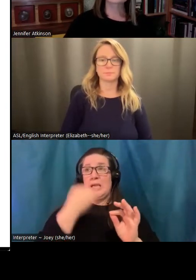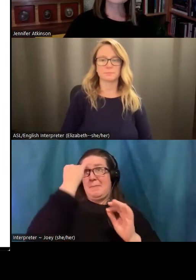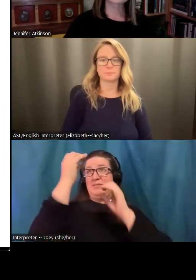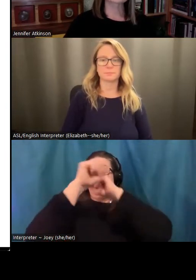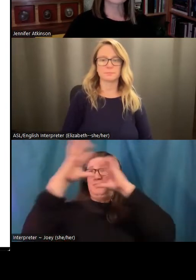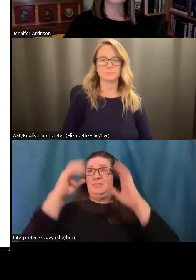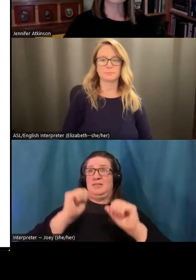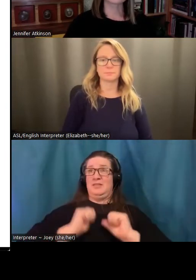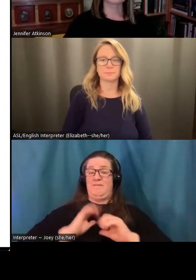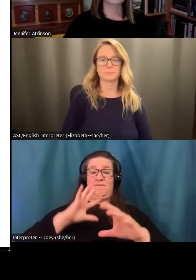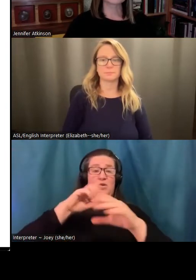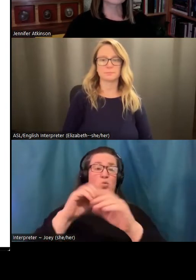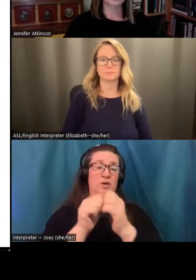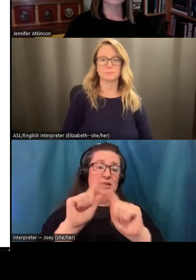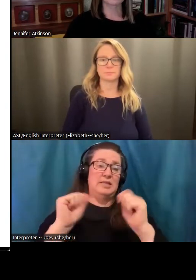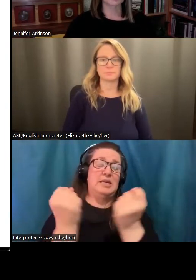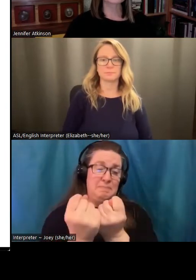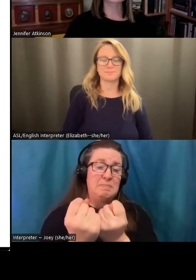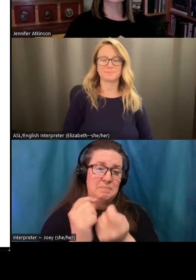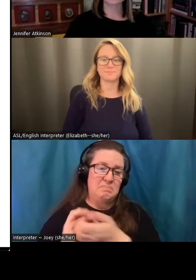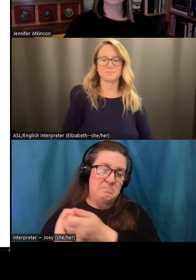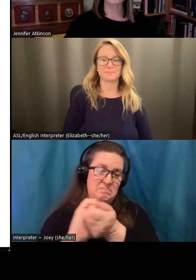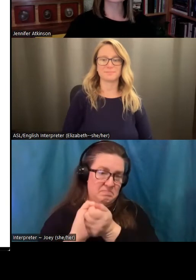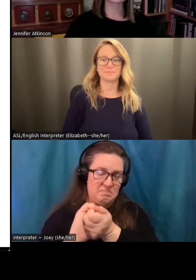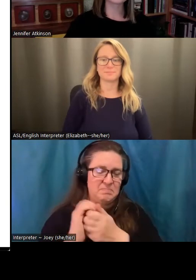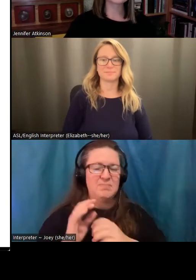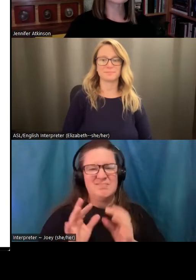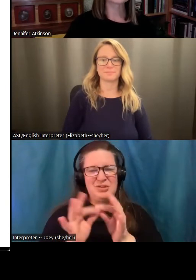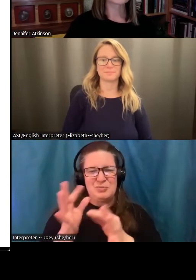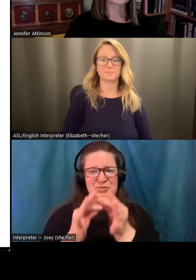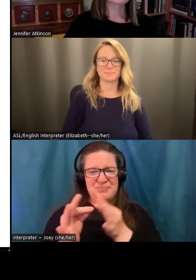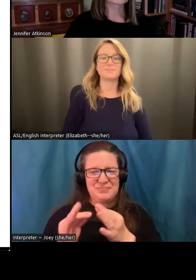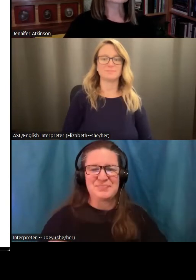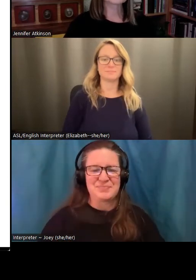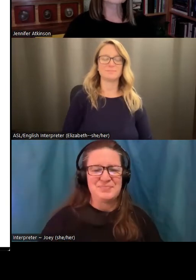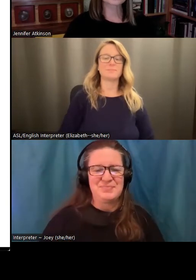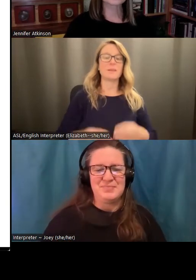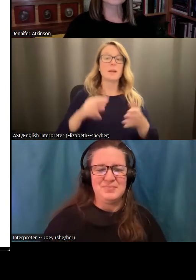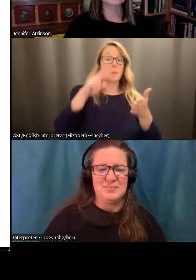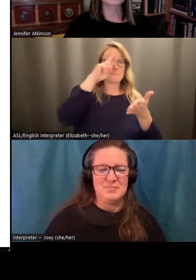the reasons that I already mentioned, where purpose counteracts loneliness, but also because working in a team